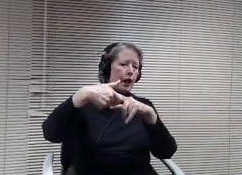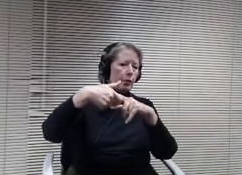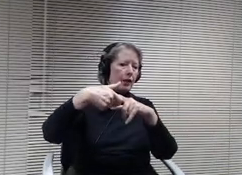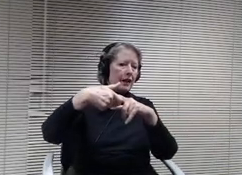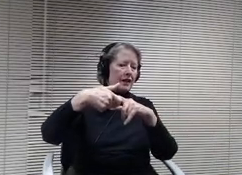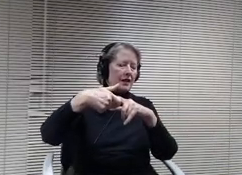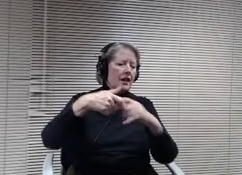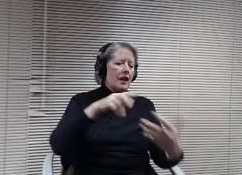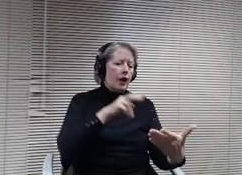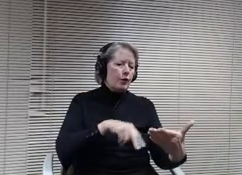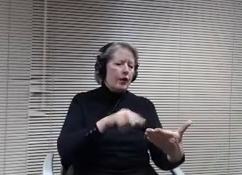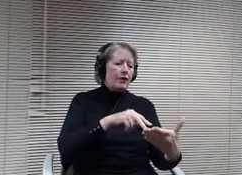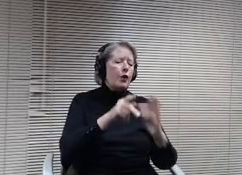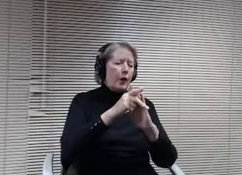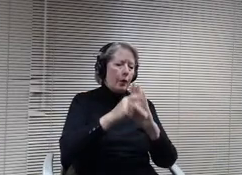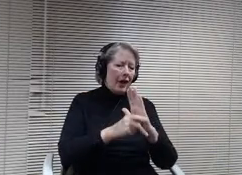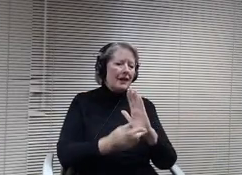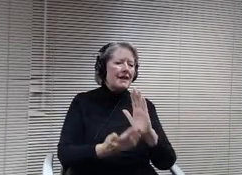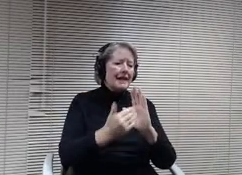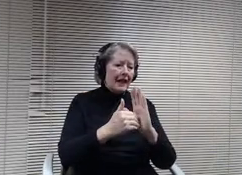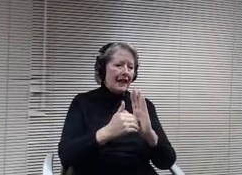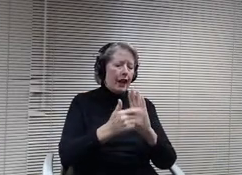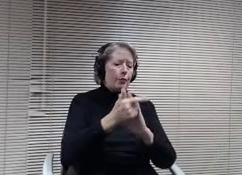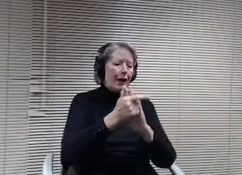attorney just to make sure that there aren't any.